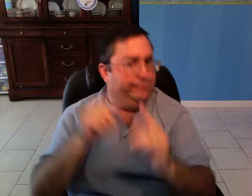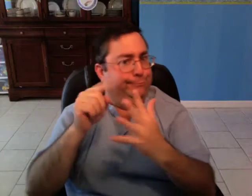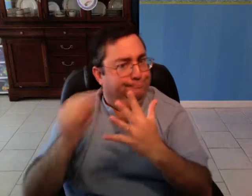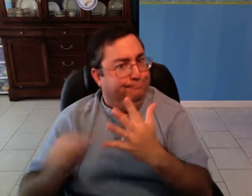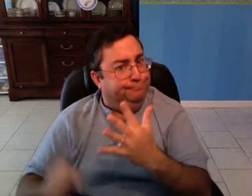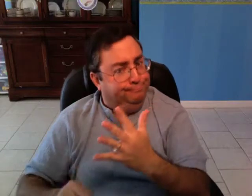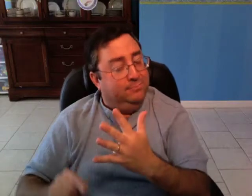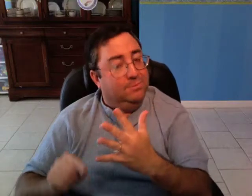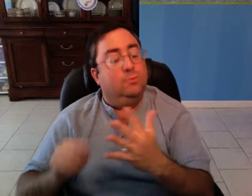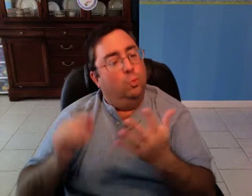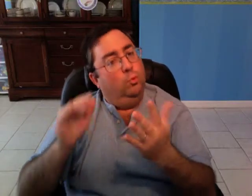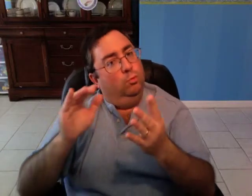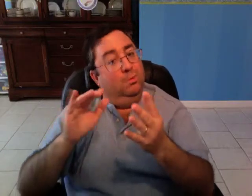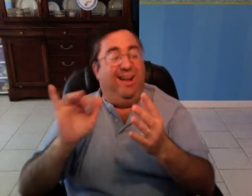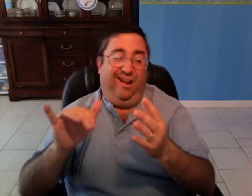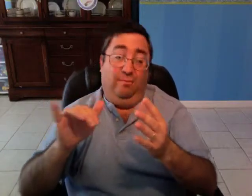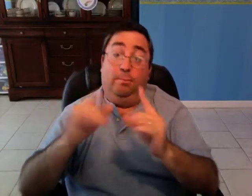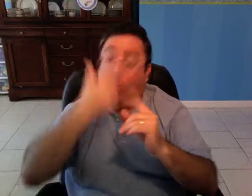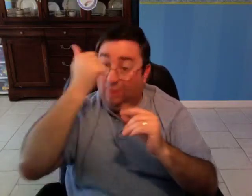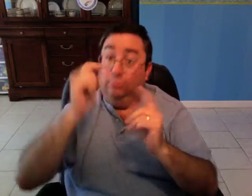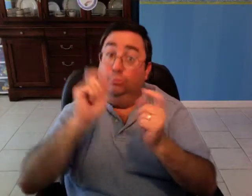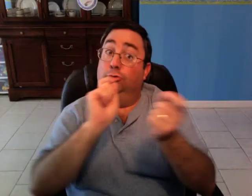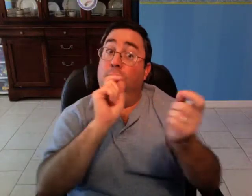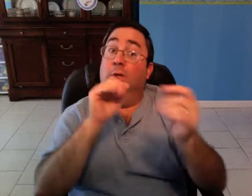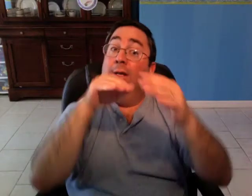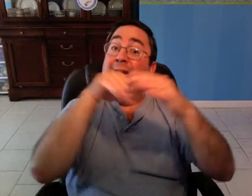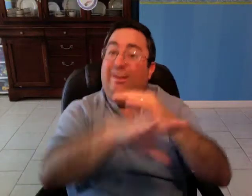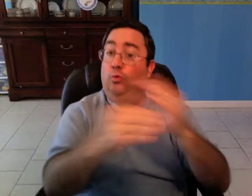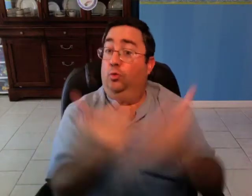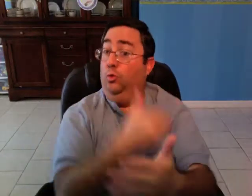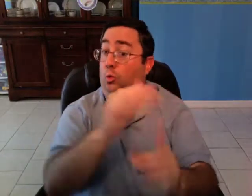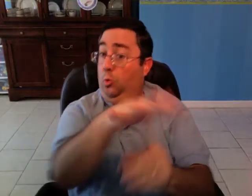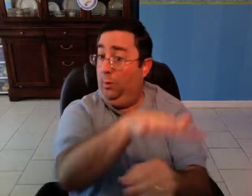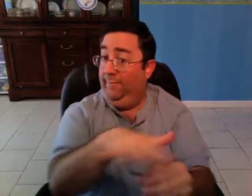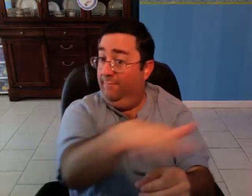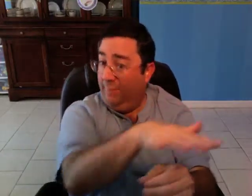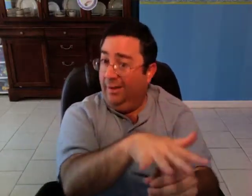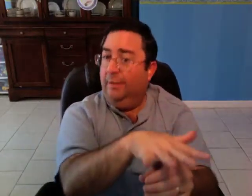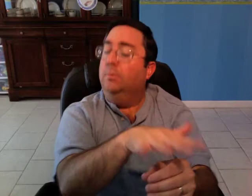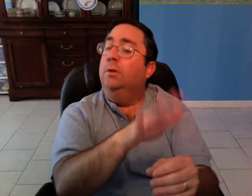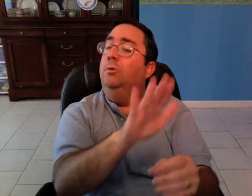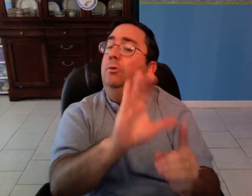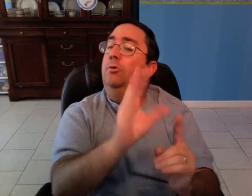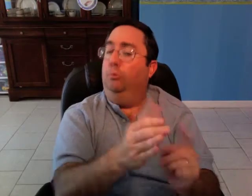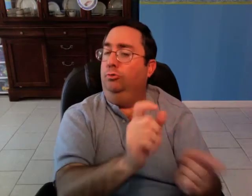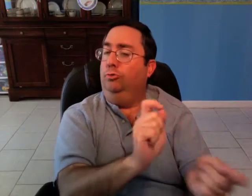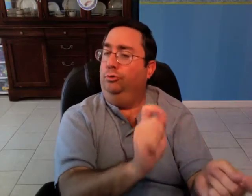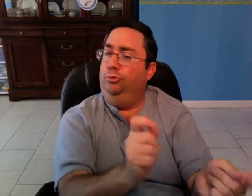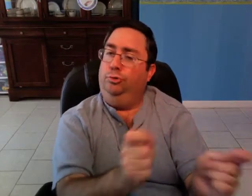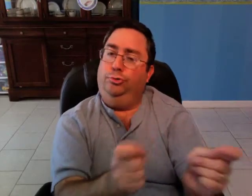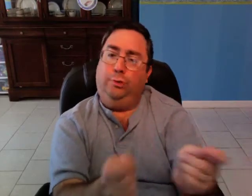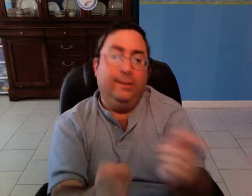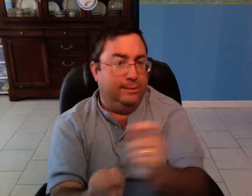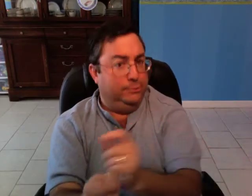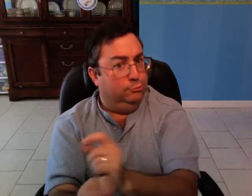because in their new environment, their culture changed.